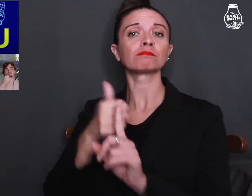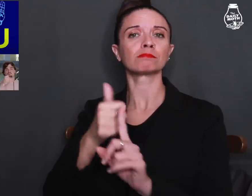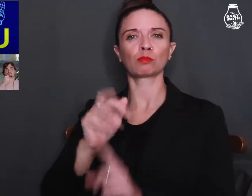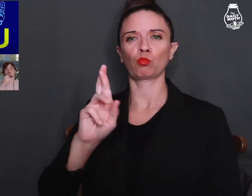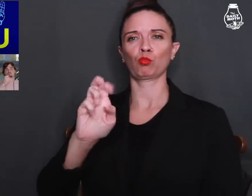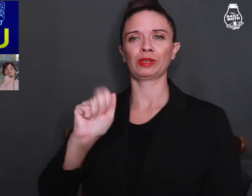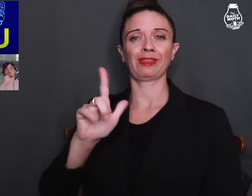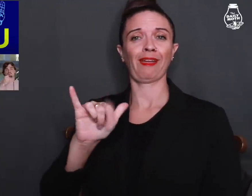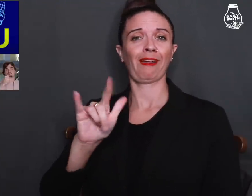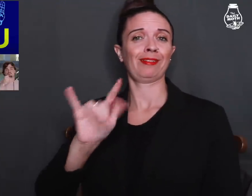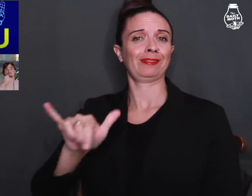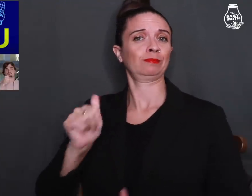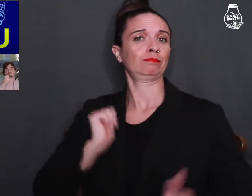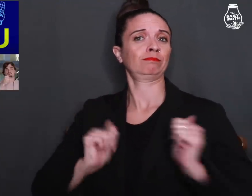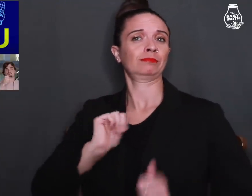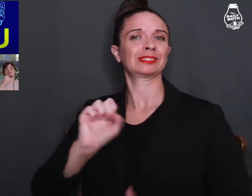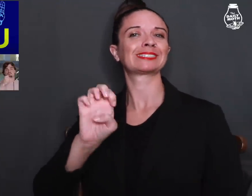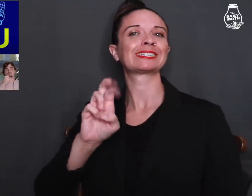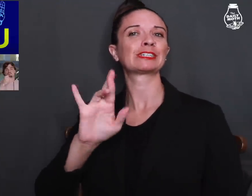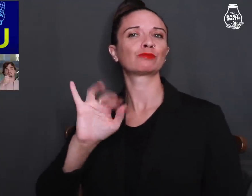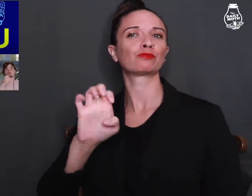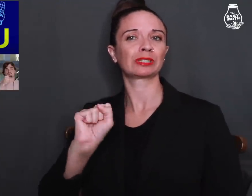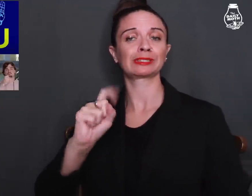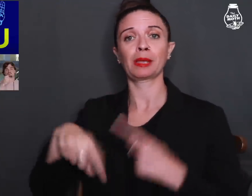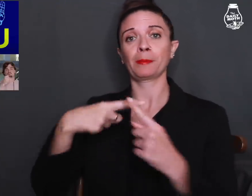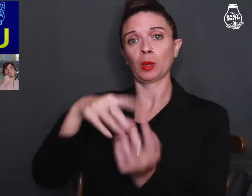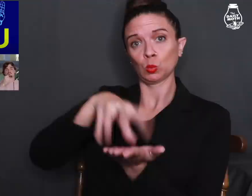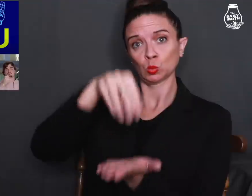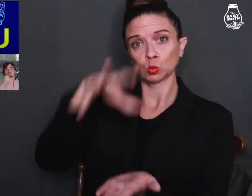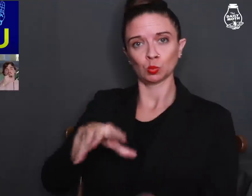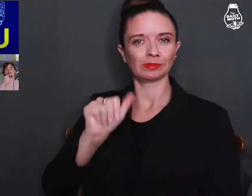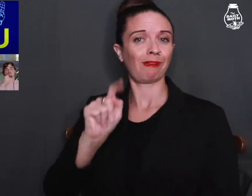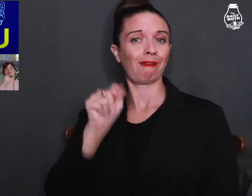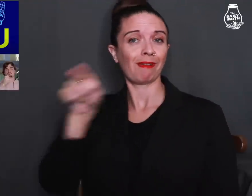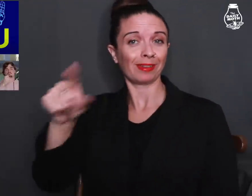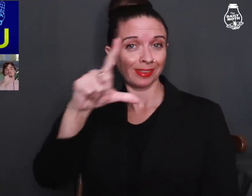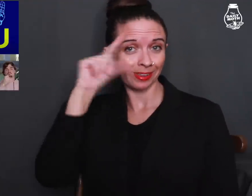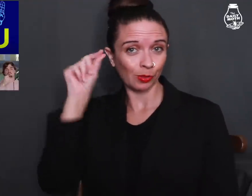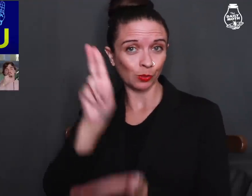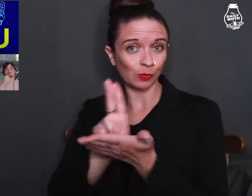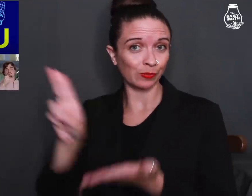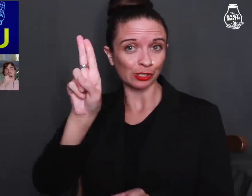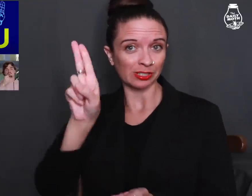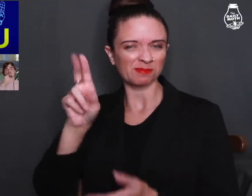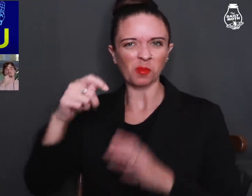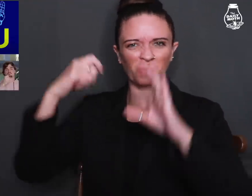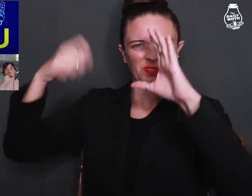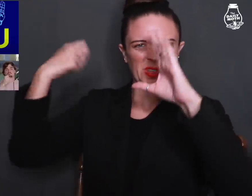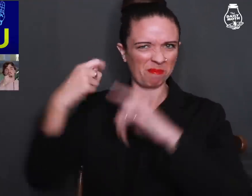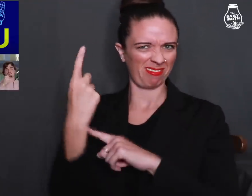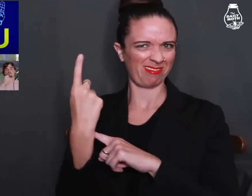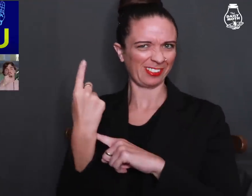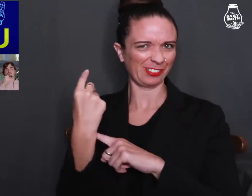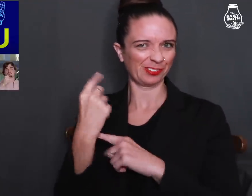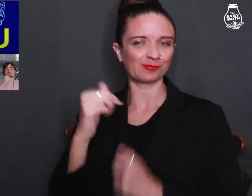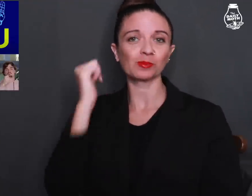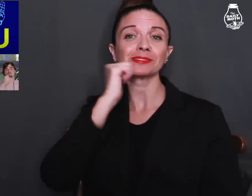It is a reality show series about students at Gallaudet University. It was filmed last year.